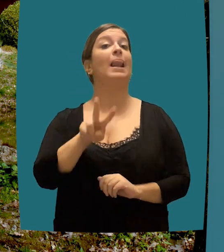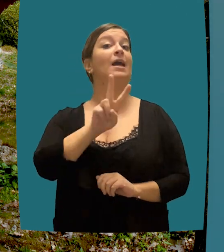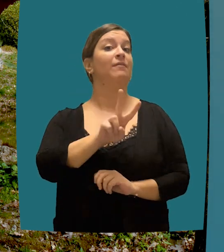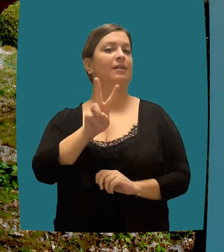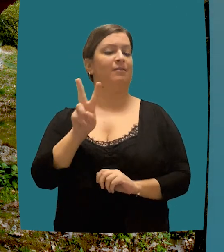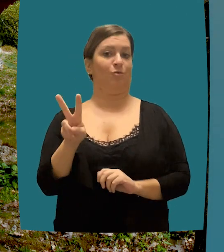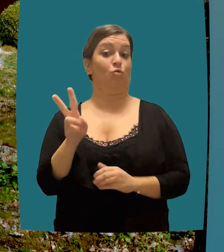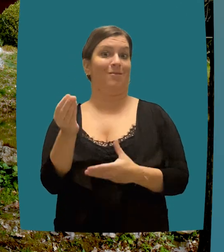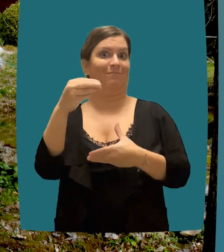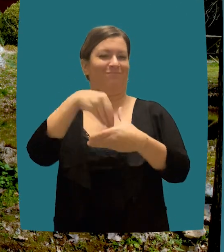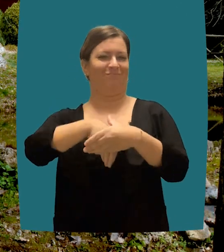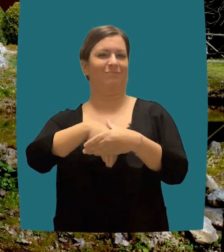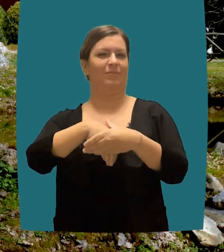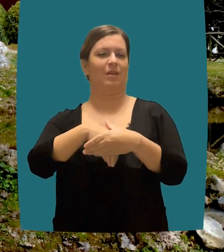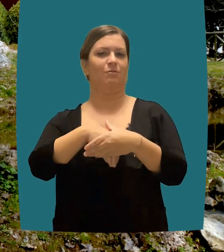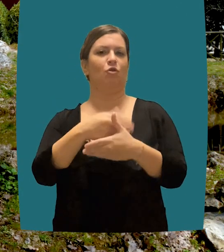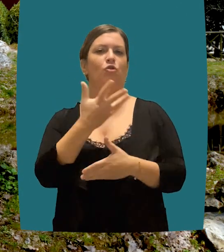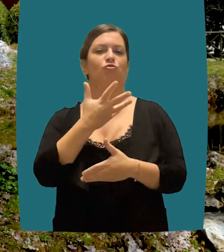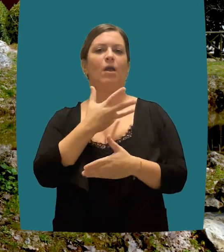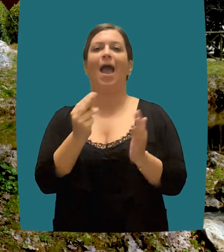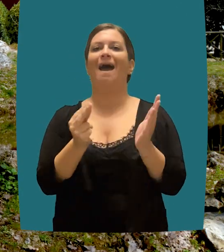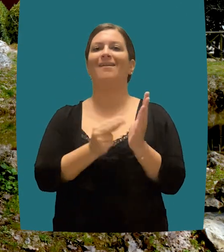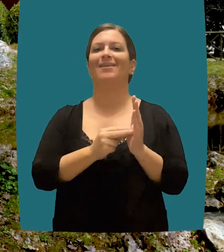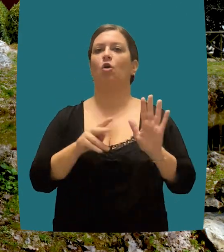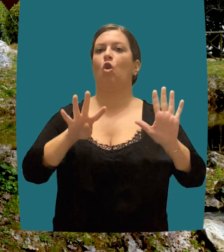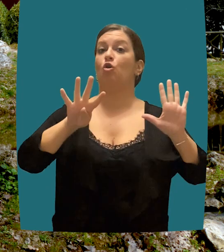the environment now finds express recognition in the constitutional text.